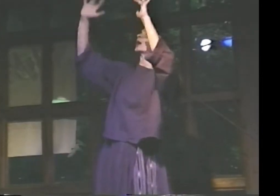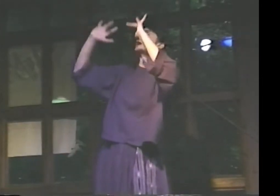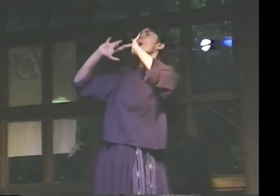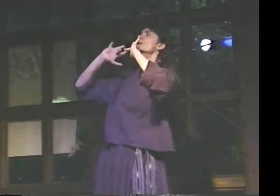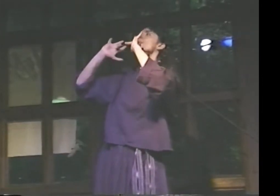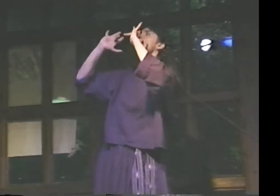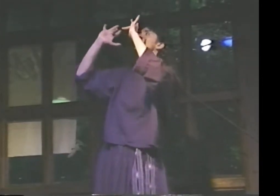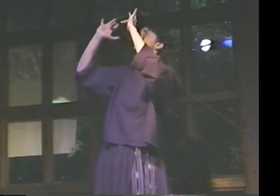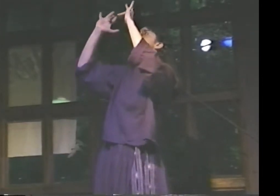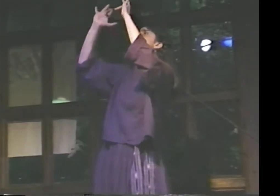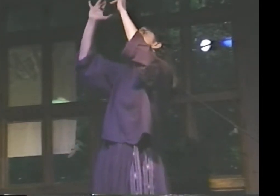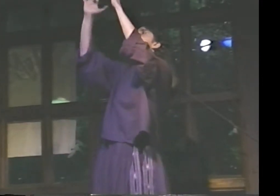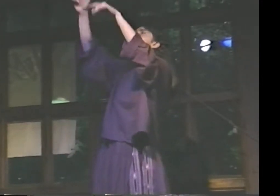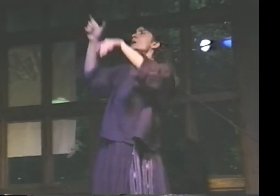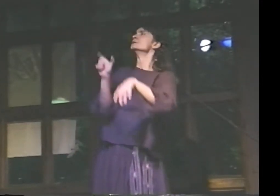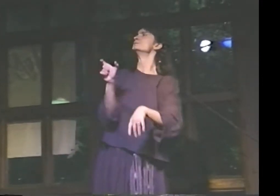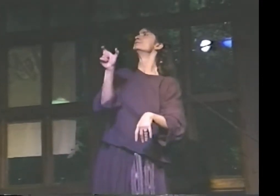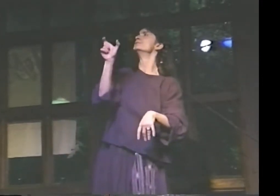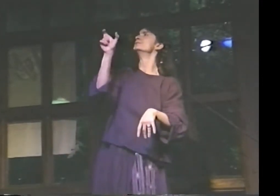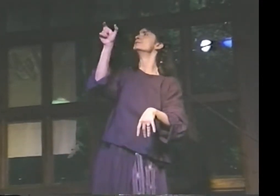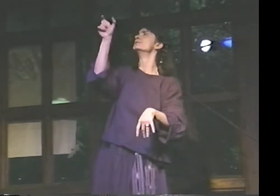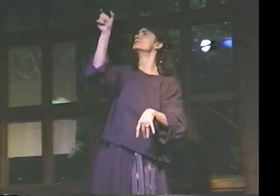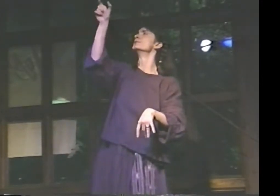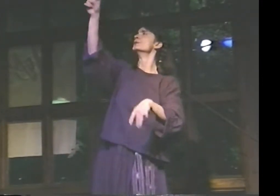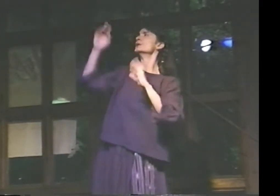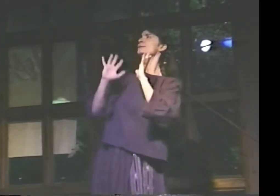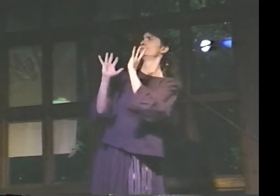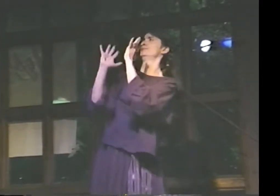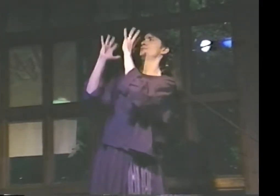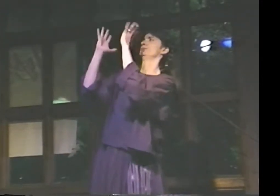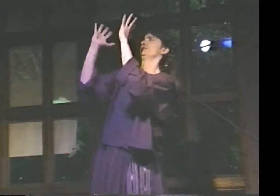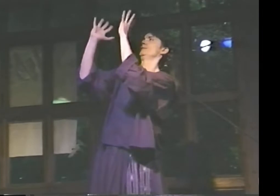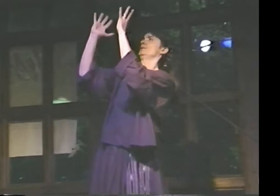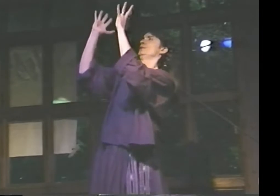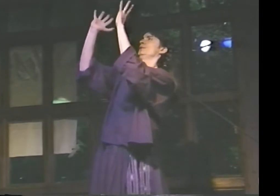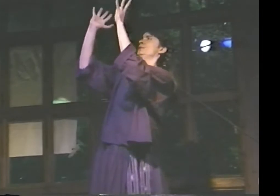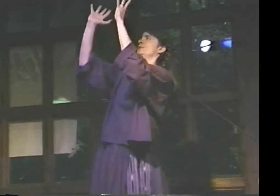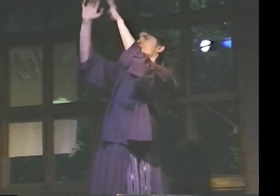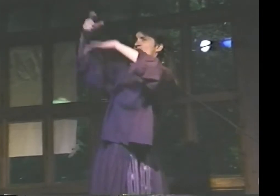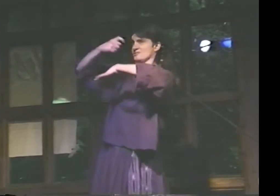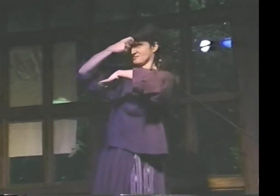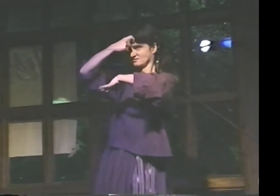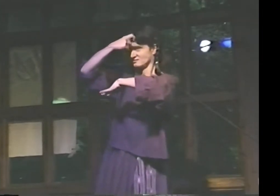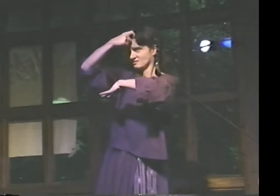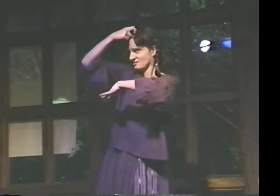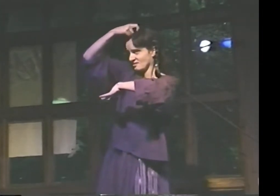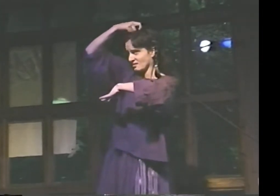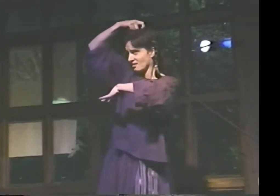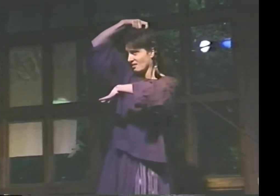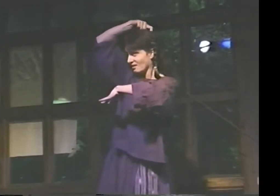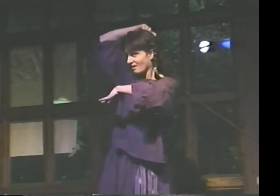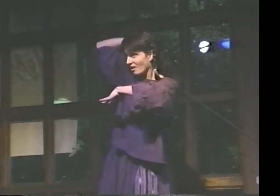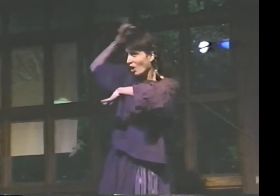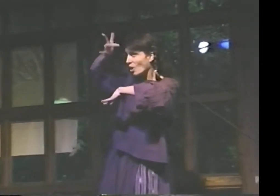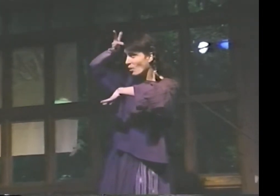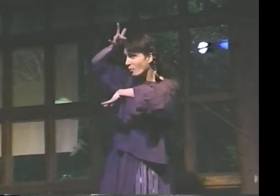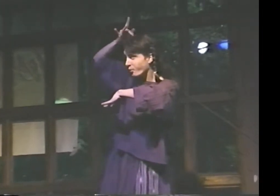FIRE LINE BETWEEN THE PINES LOOKS LIKE THE PART IN A YOUNG BOY'S CREW CUT.